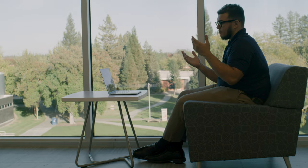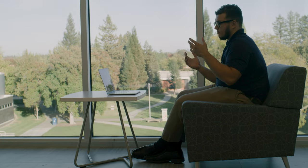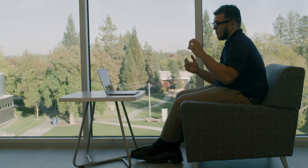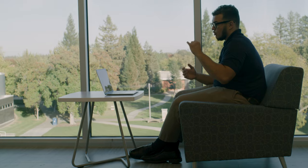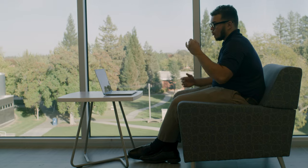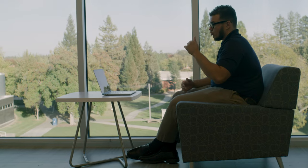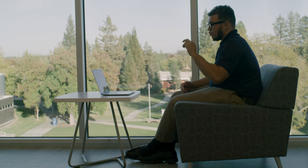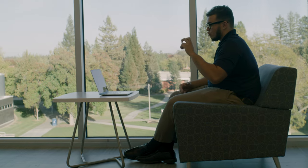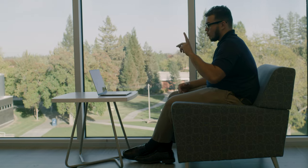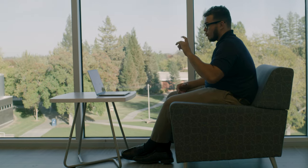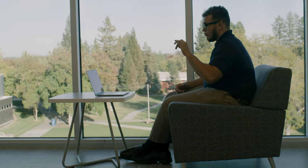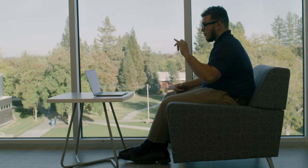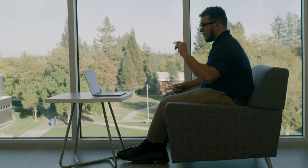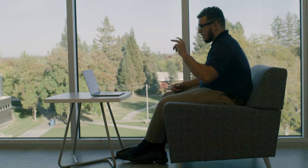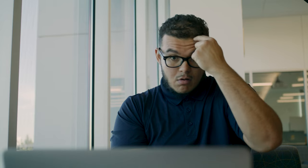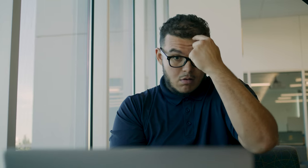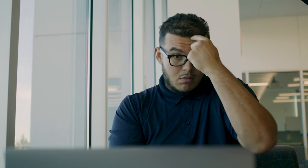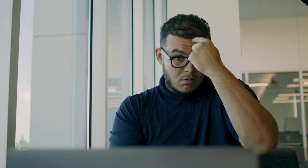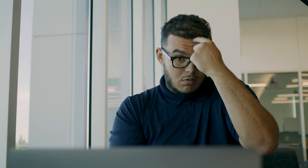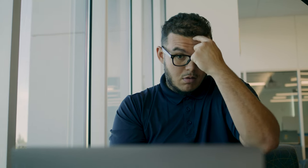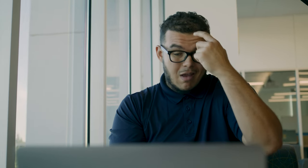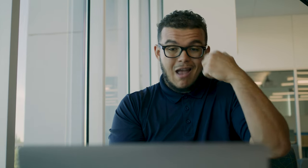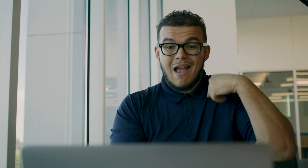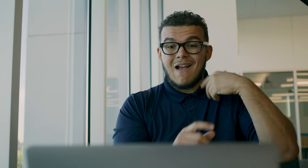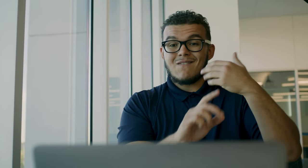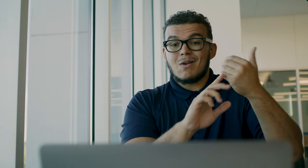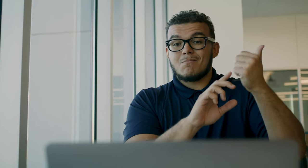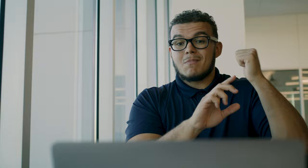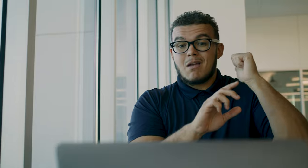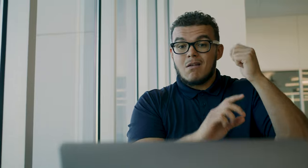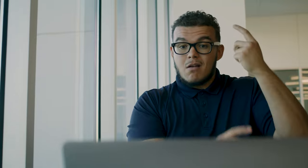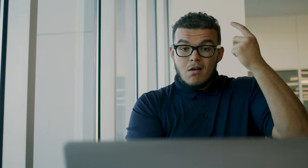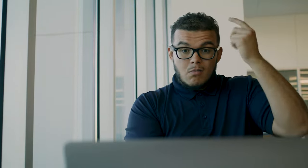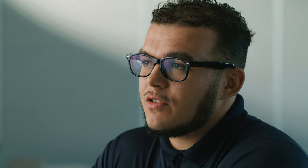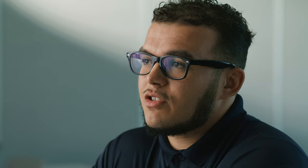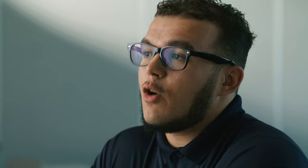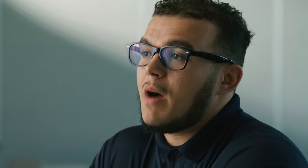I think that was the true beauty in it all. I really love that I get to be a part of so much